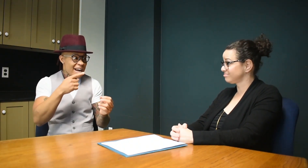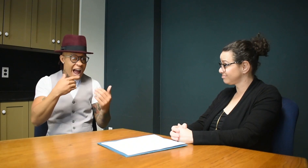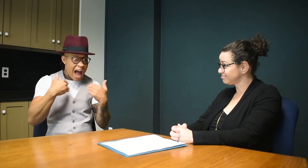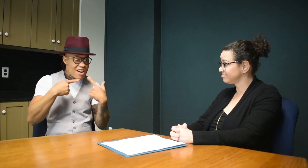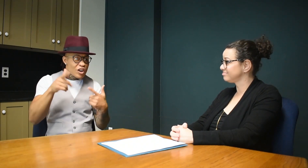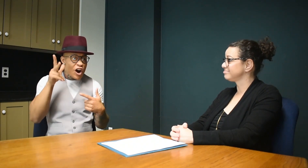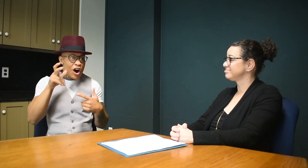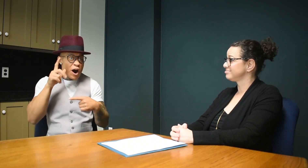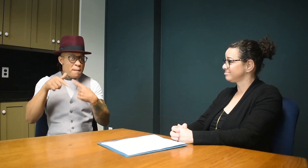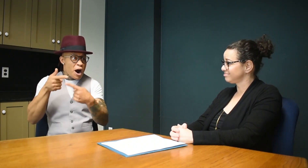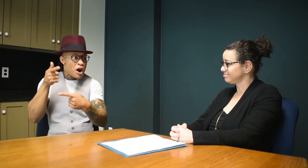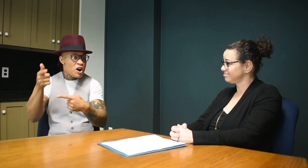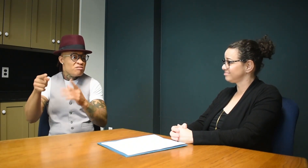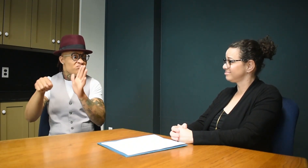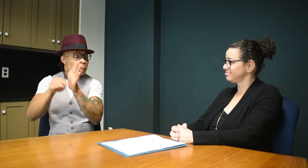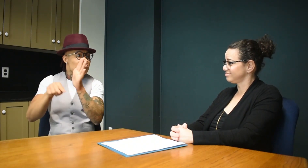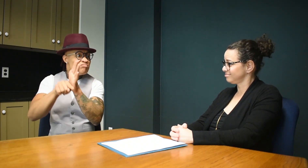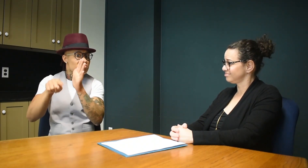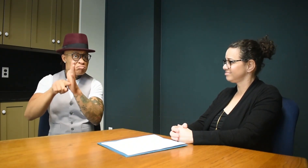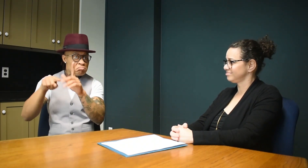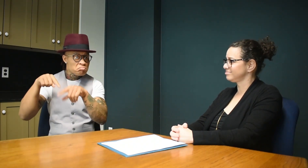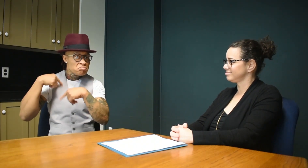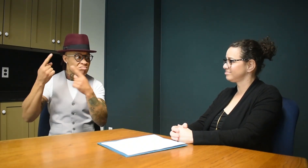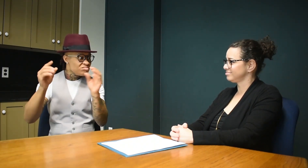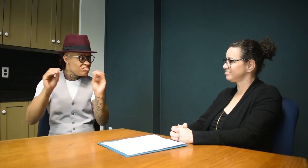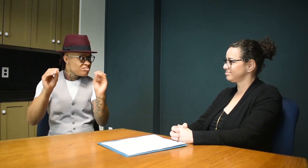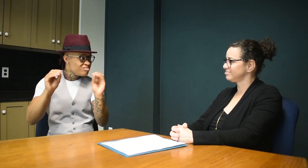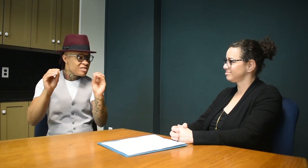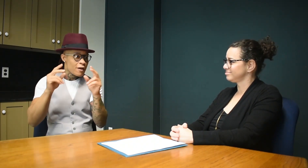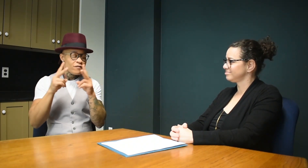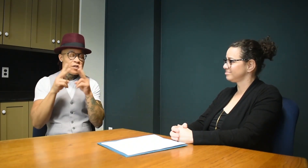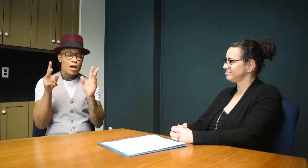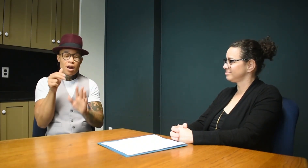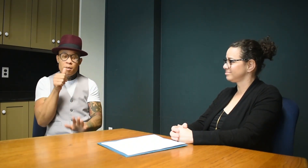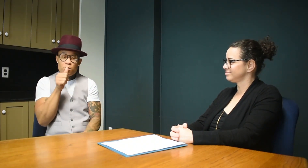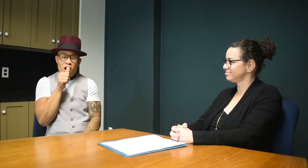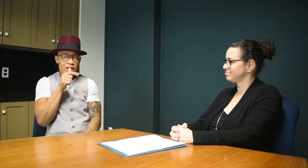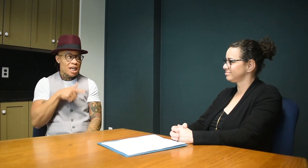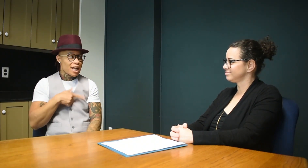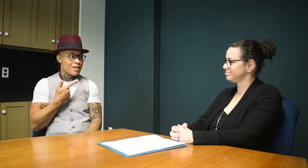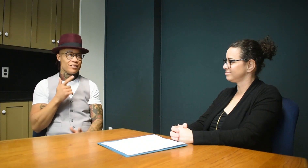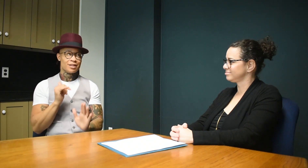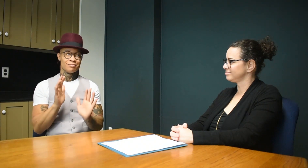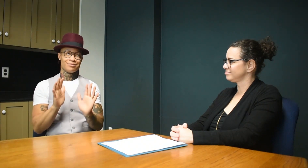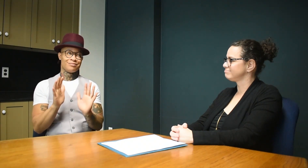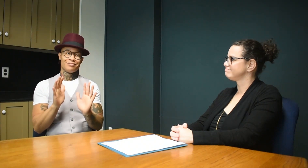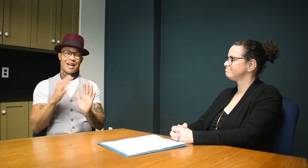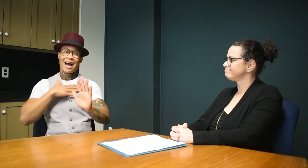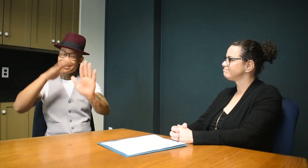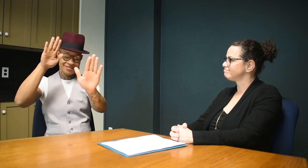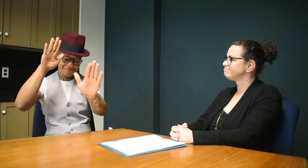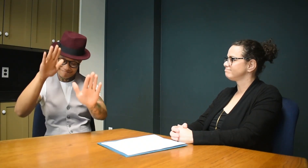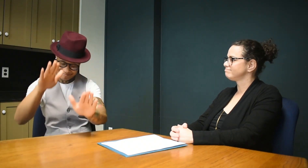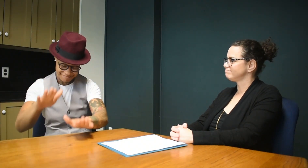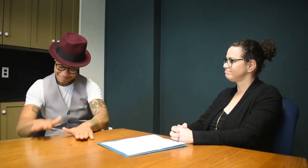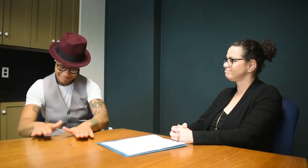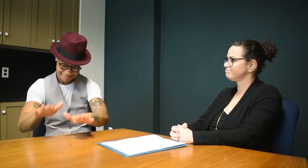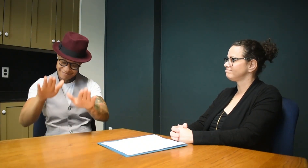I've never heard anything negative about her. She leads a very private life and I admire her for that